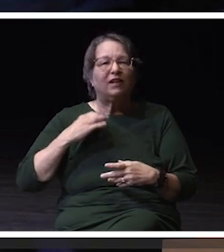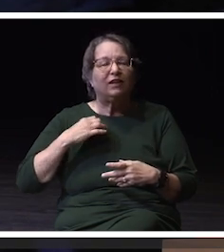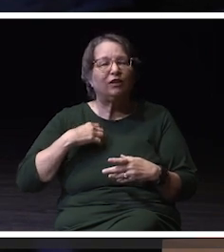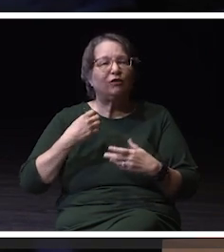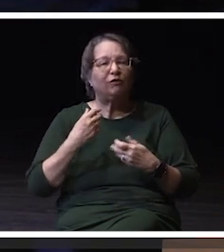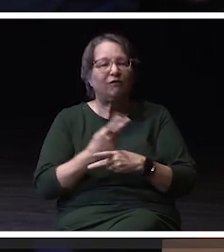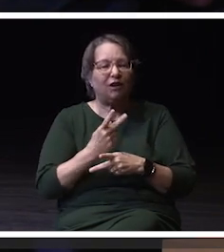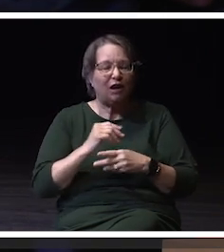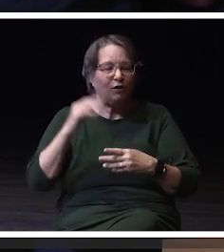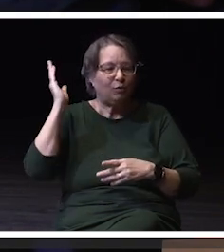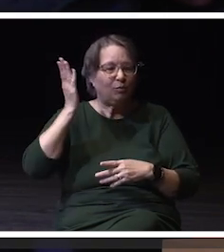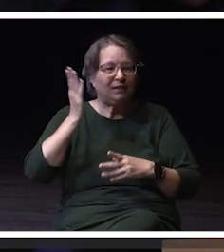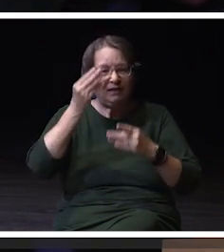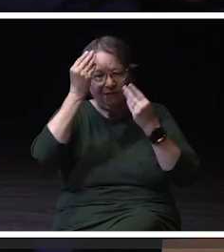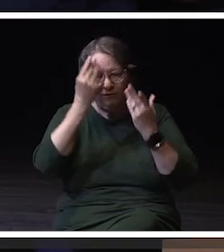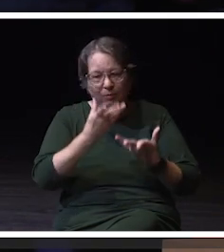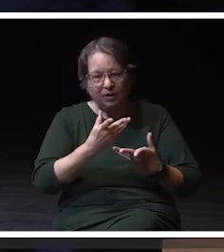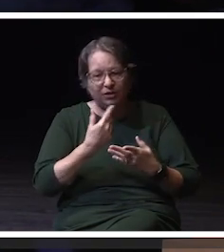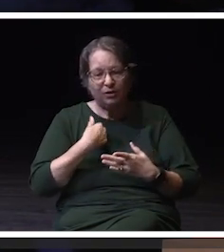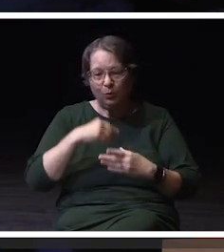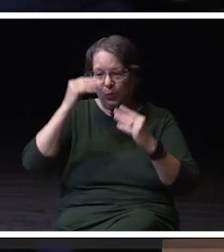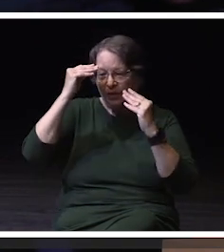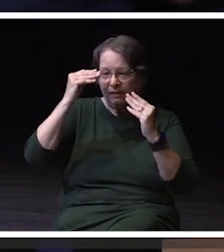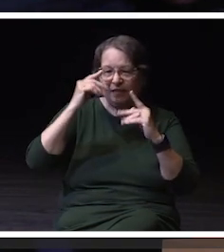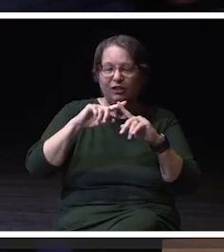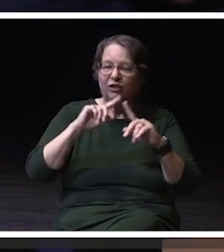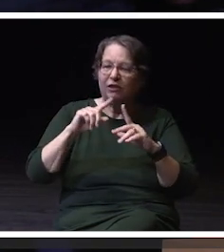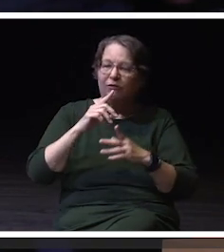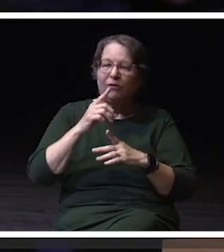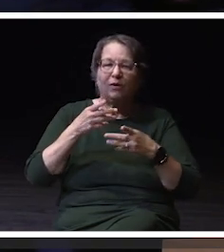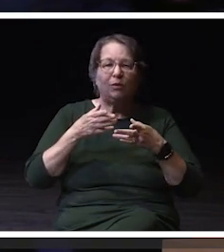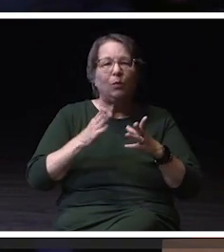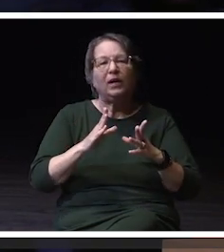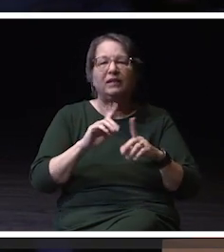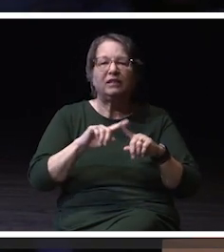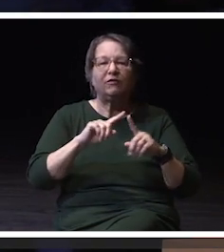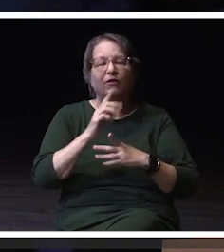will teach in the various aspects of, of our university.